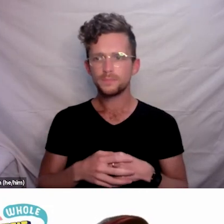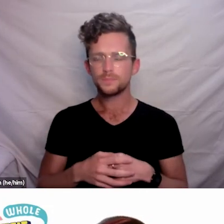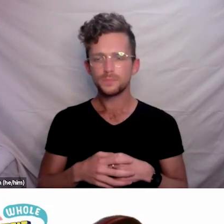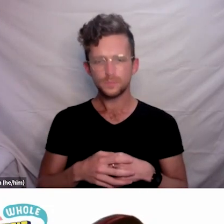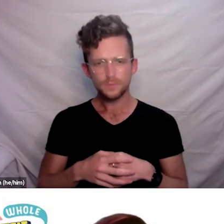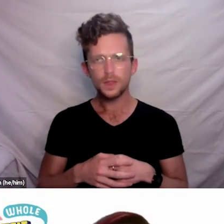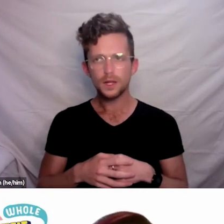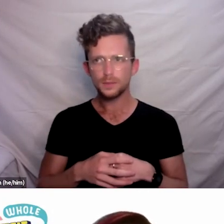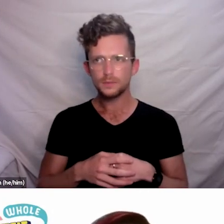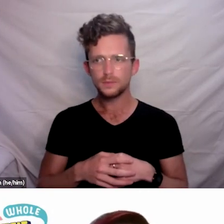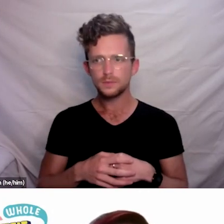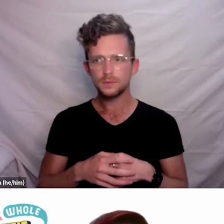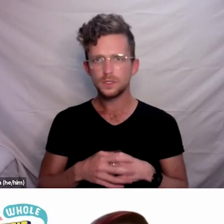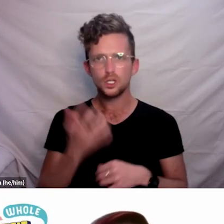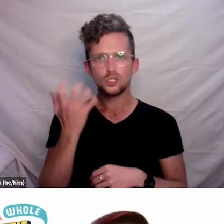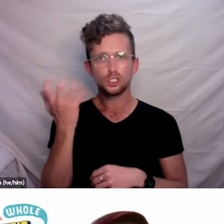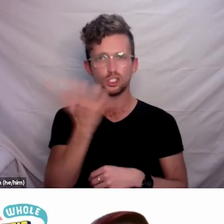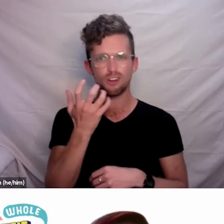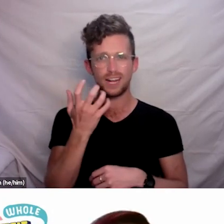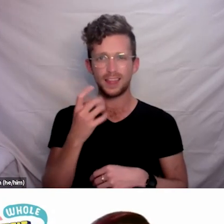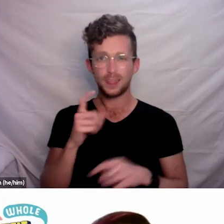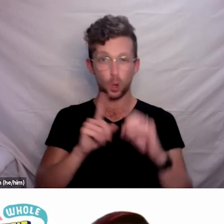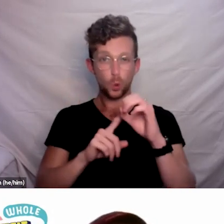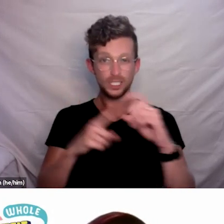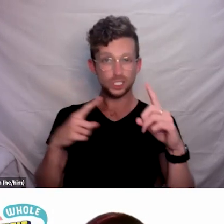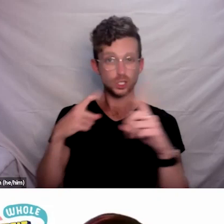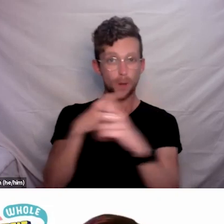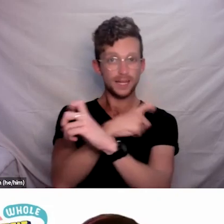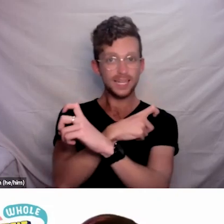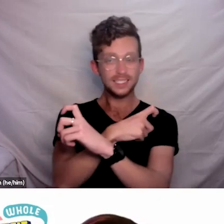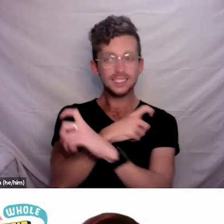sorry, there’s a bit to this. Is there any flexibility or alternative